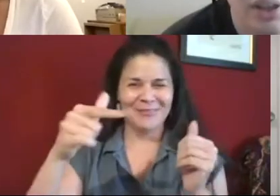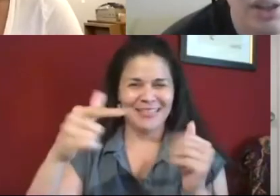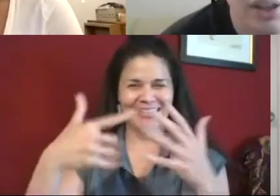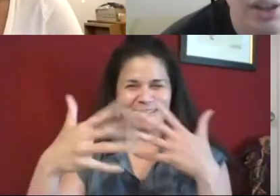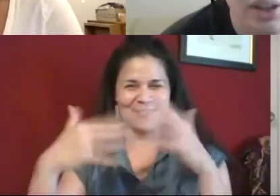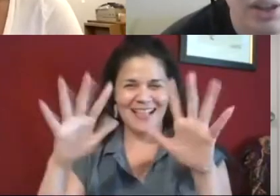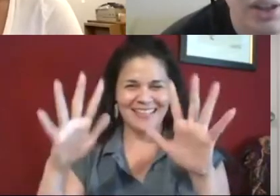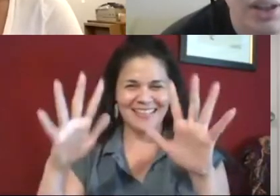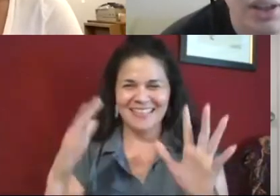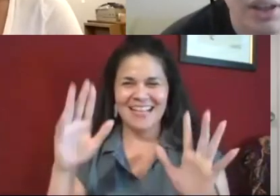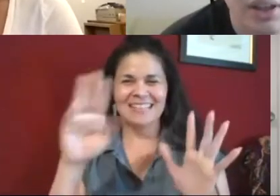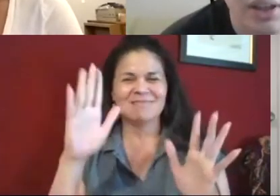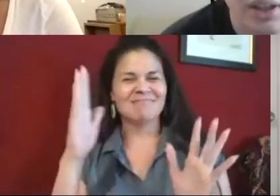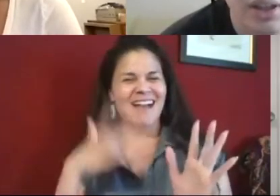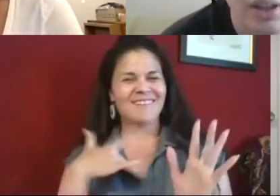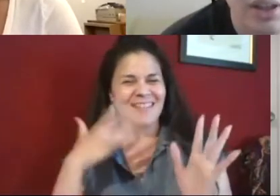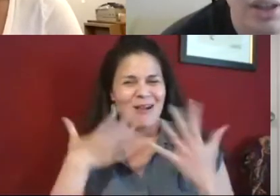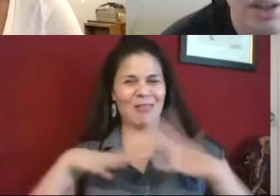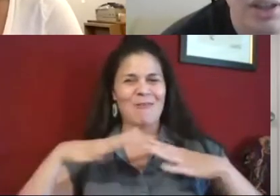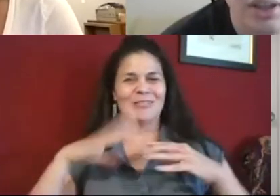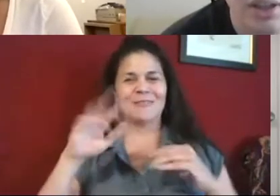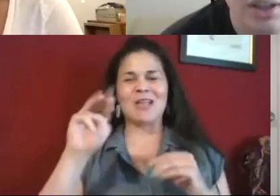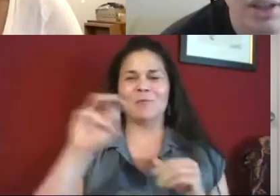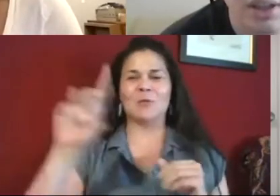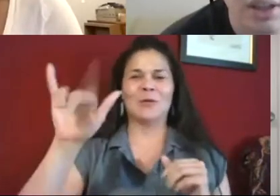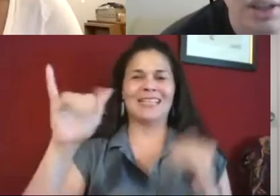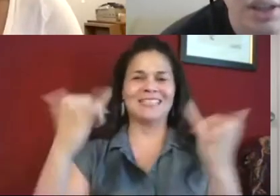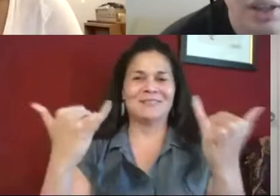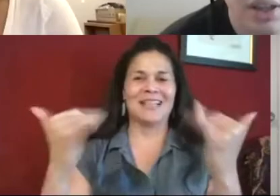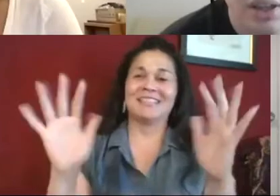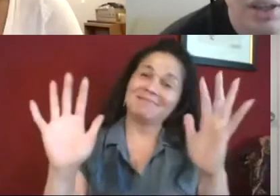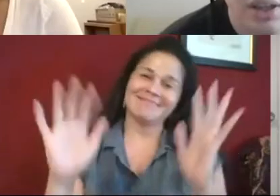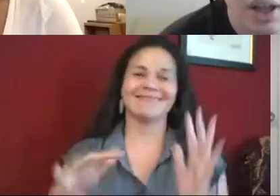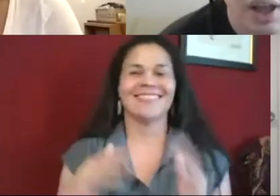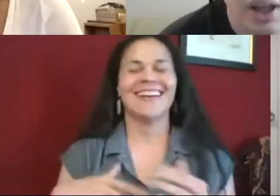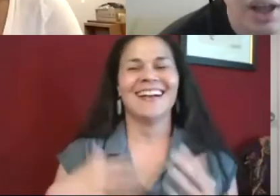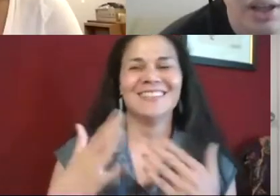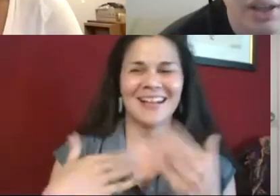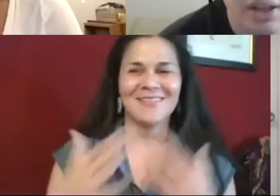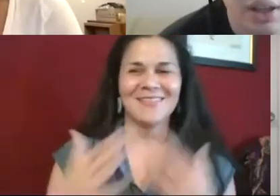have a light green colored nail polish on and I feel like my clothes are just